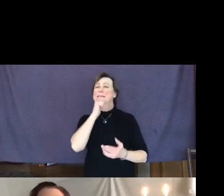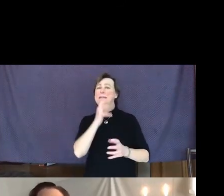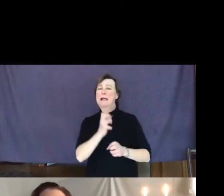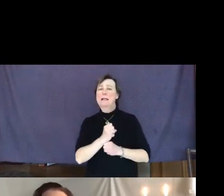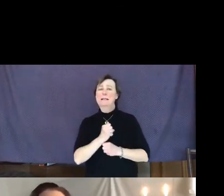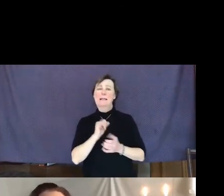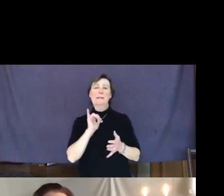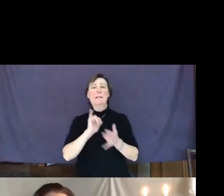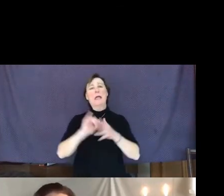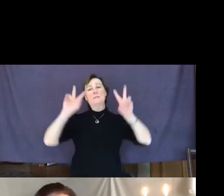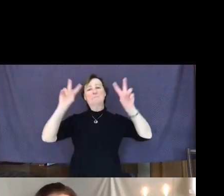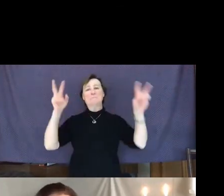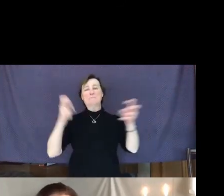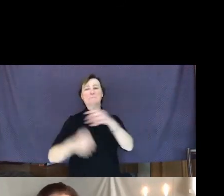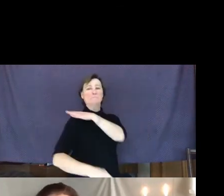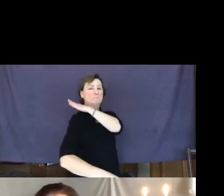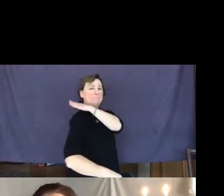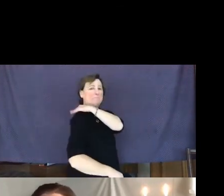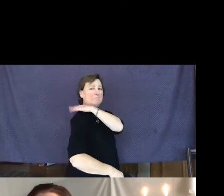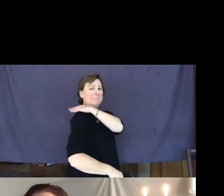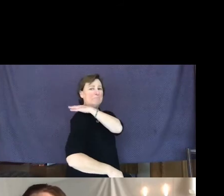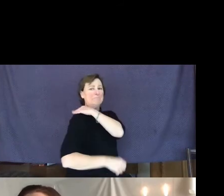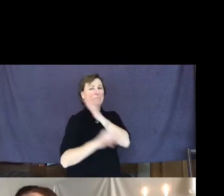I thought I deserved.